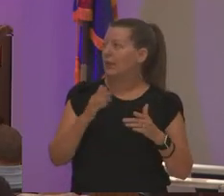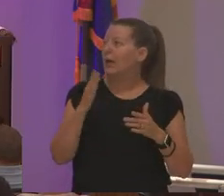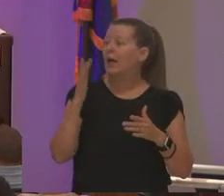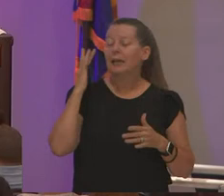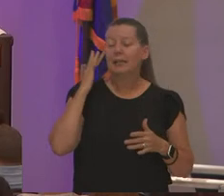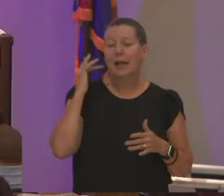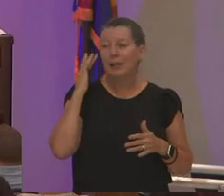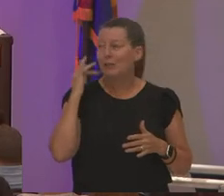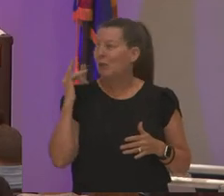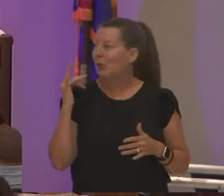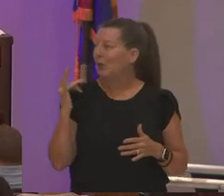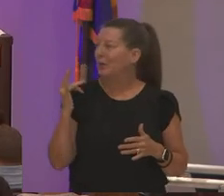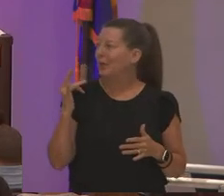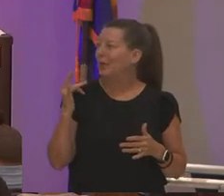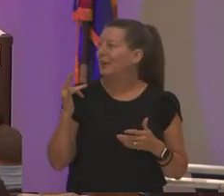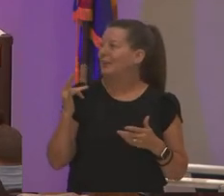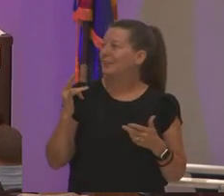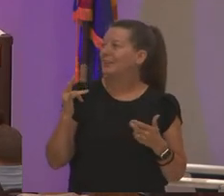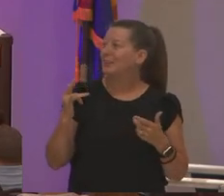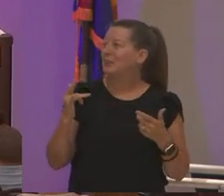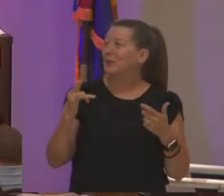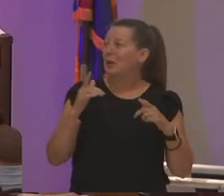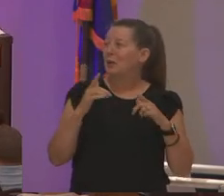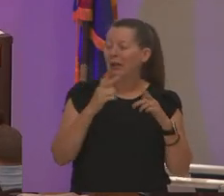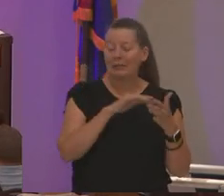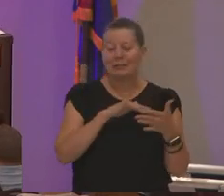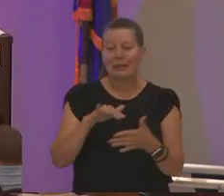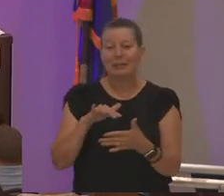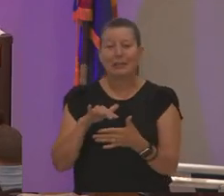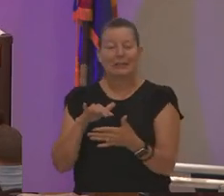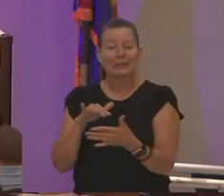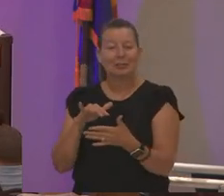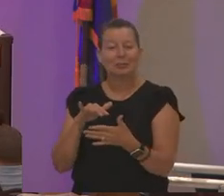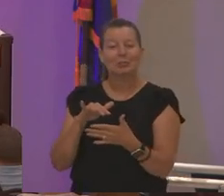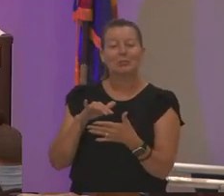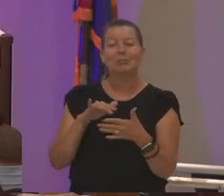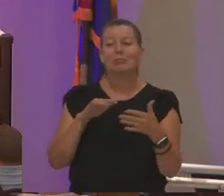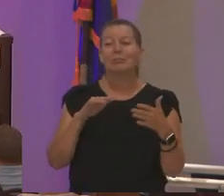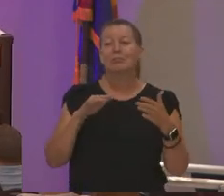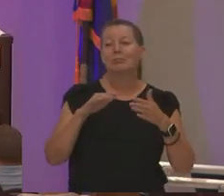where i studied english uh with an emphasis on rhetoric and composition and then went on